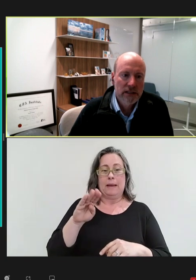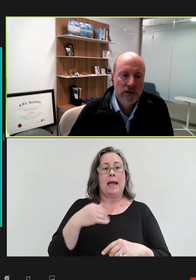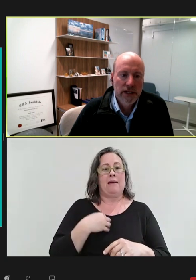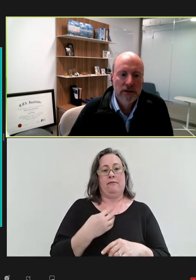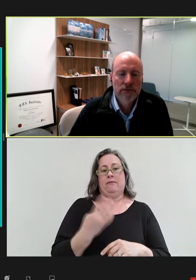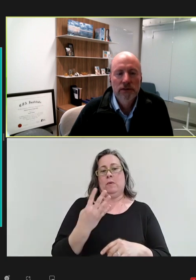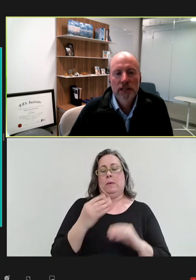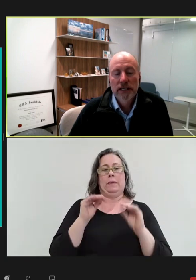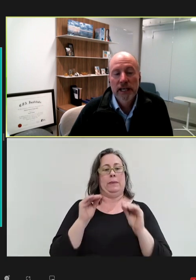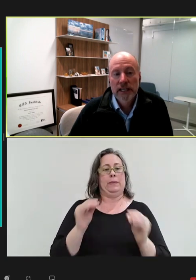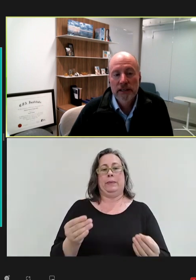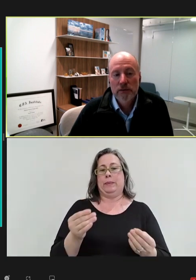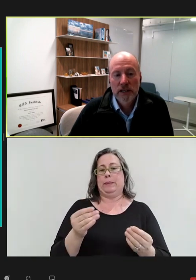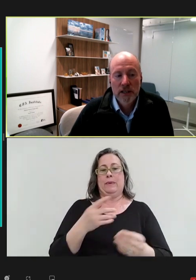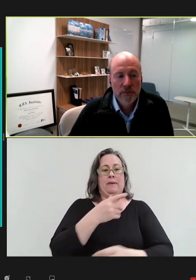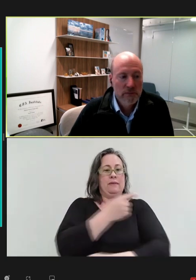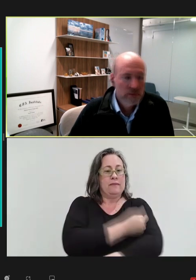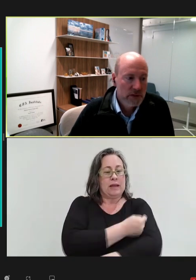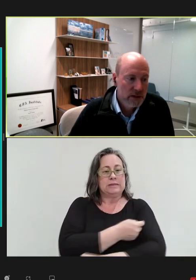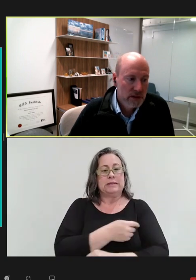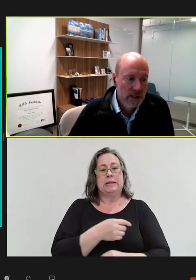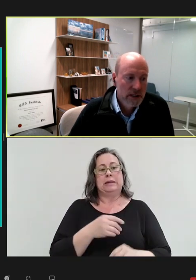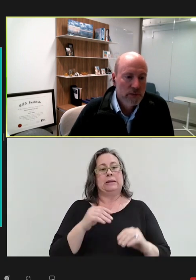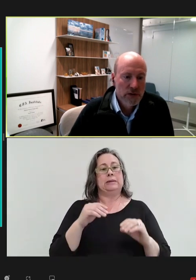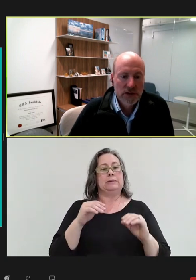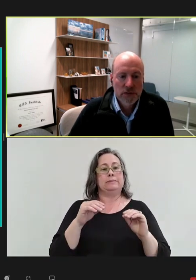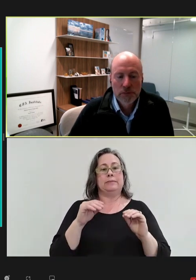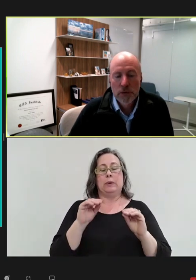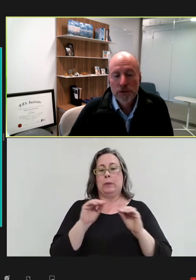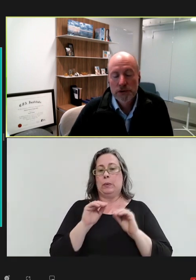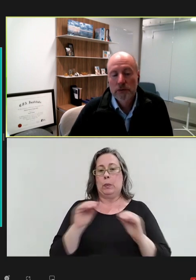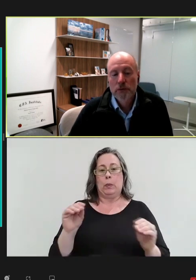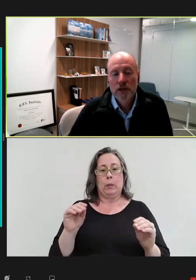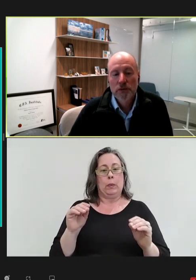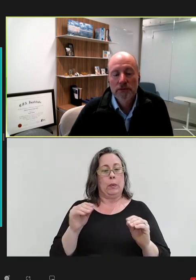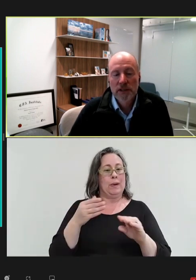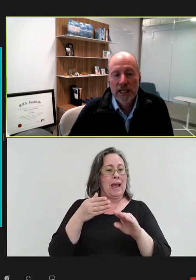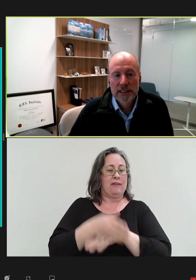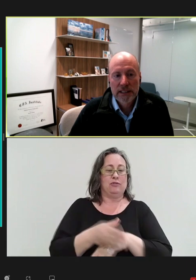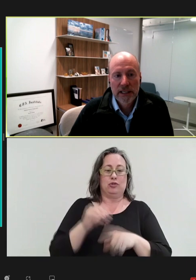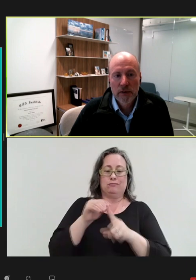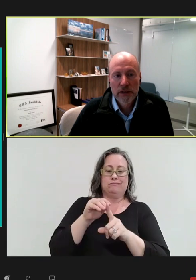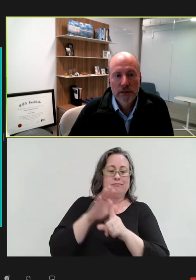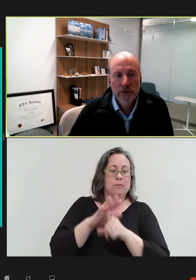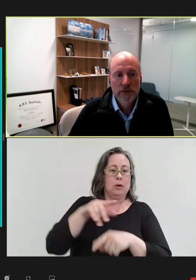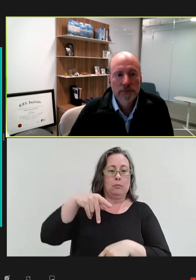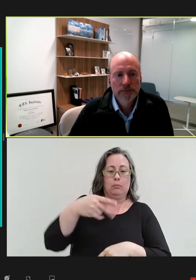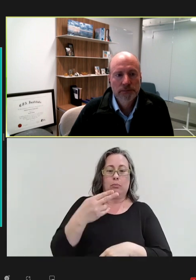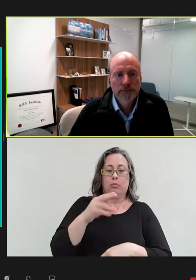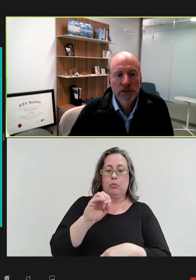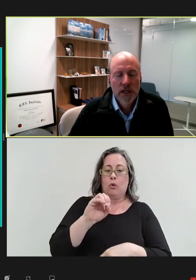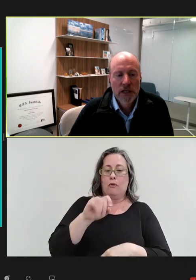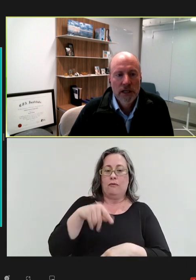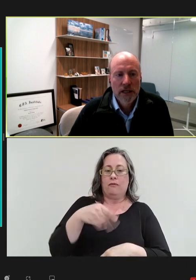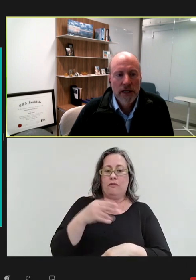and don't have any post-exposure prophylactic antibody approval.